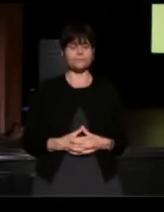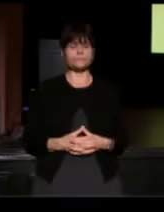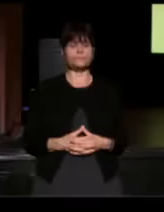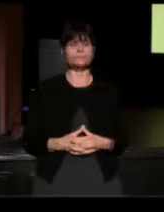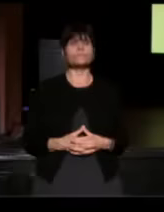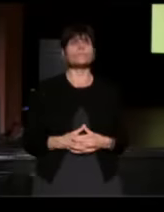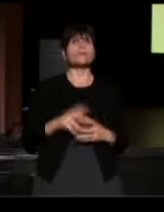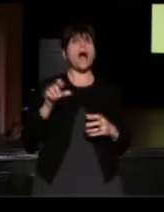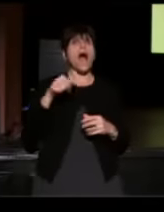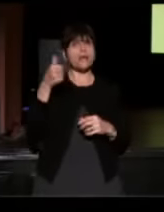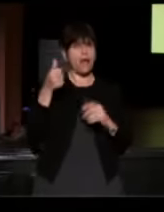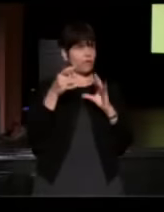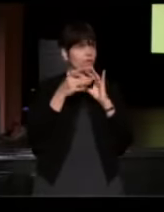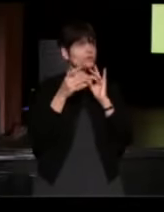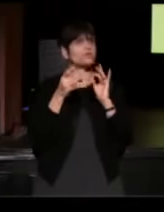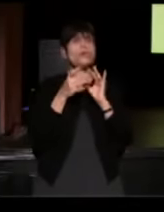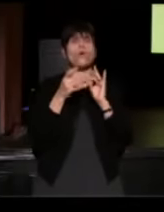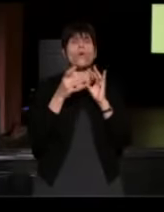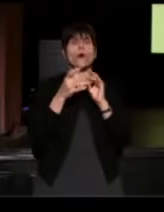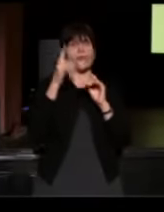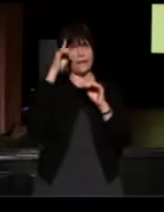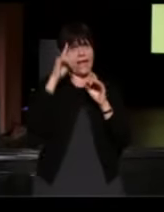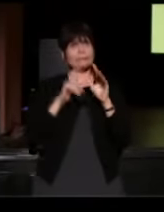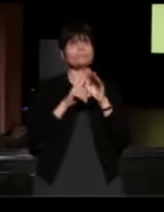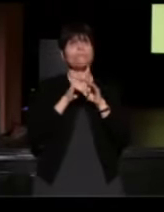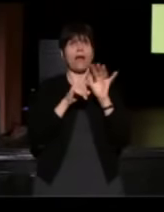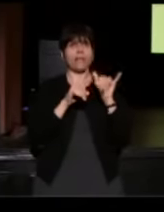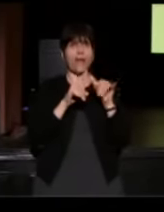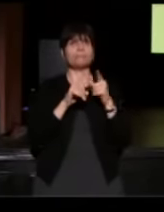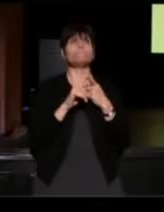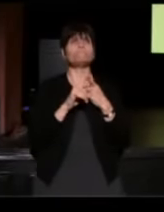Another story that came to mind this week.